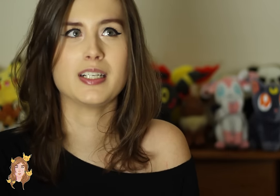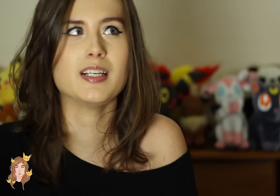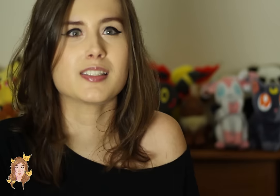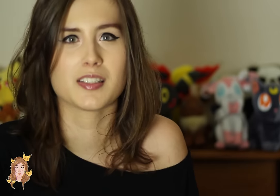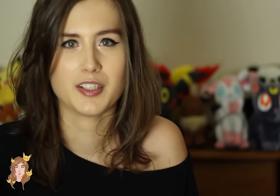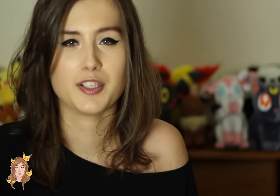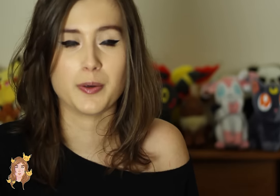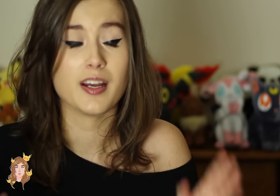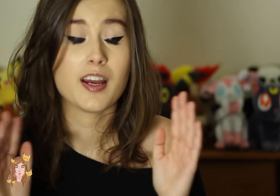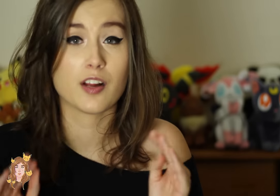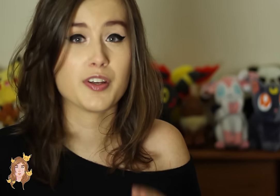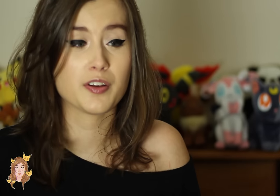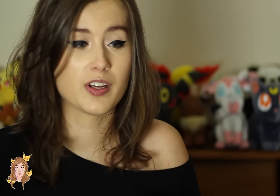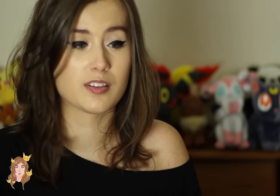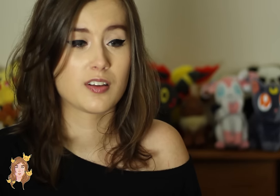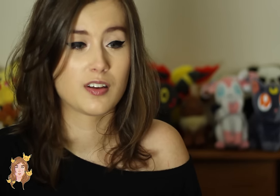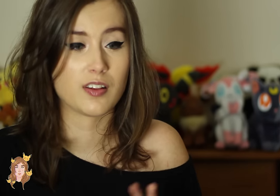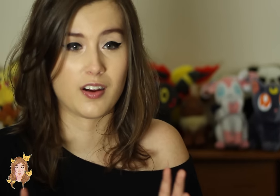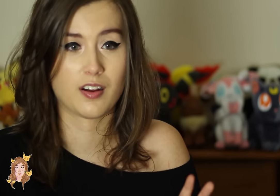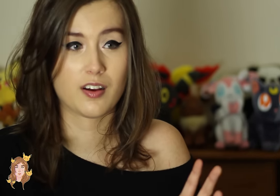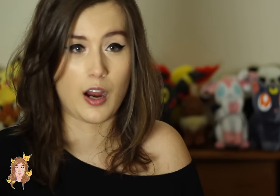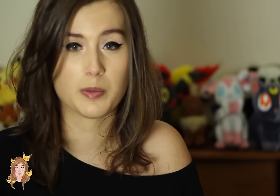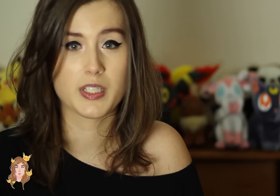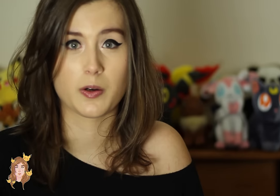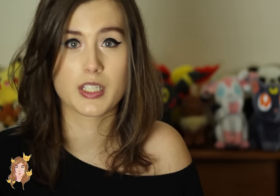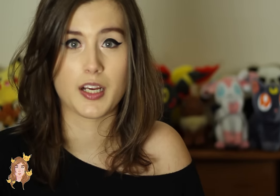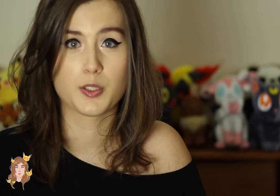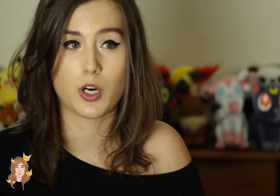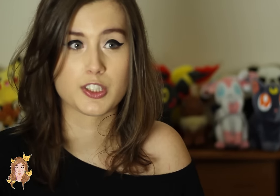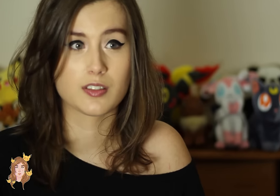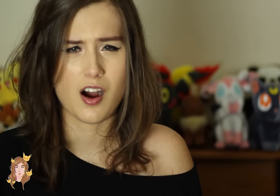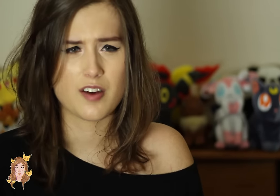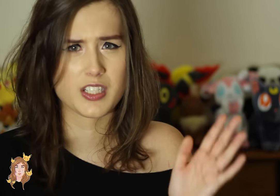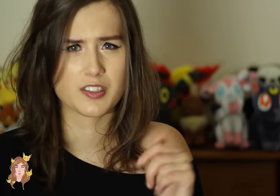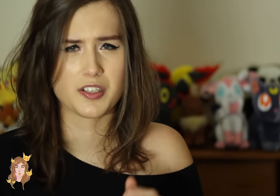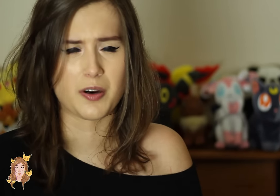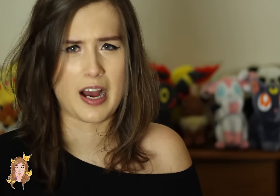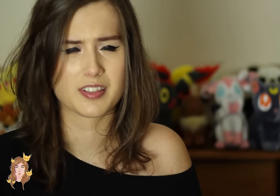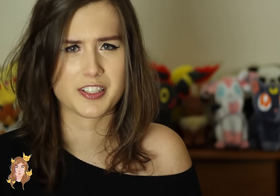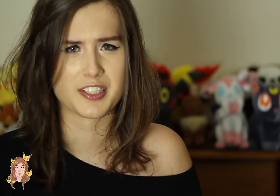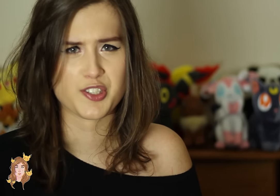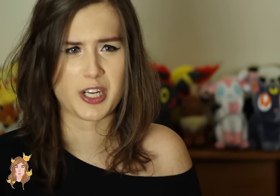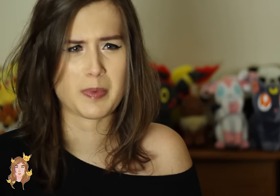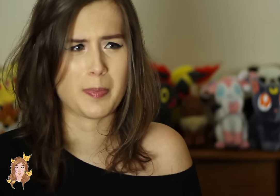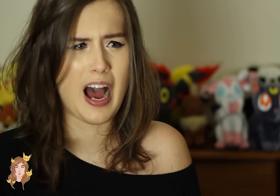Please do it. If you do it, then… I would be so excited to watch it. Obviously, you don’t have to listen to just me, but -